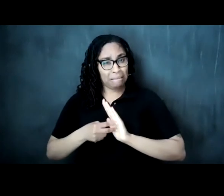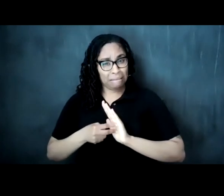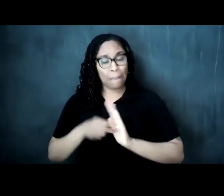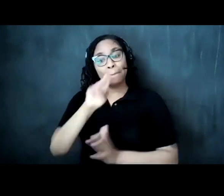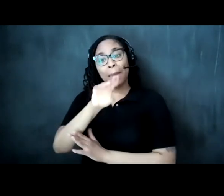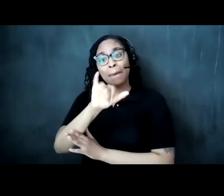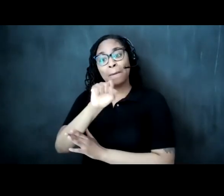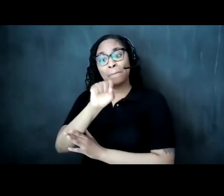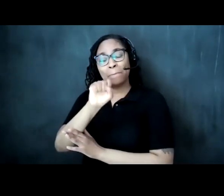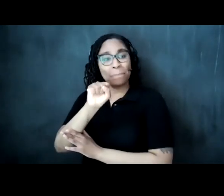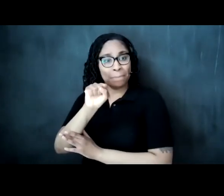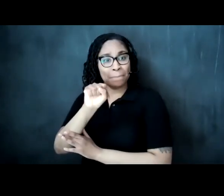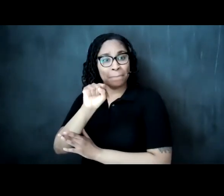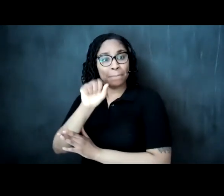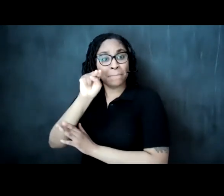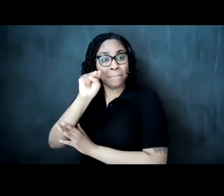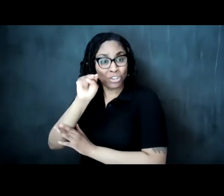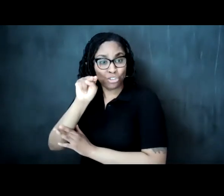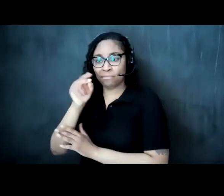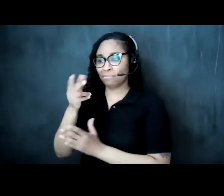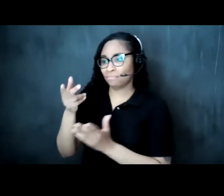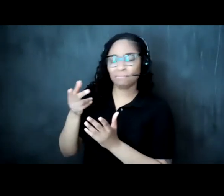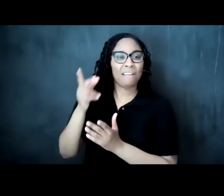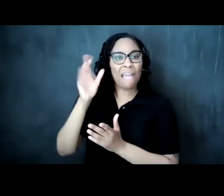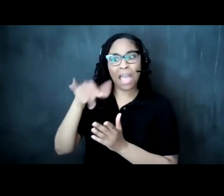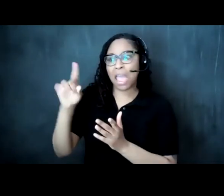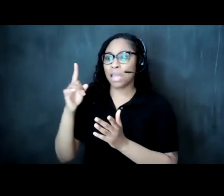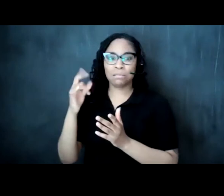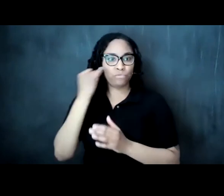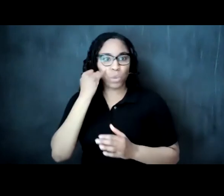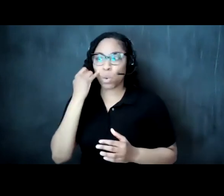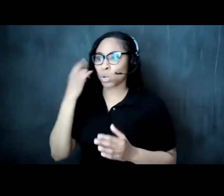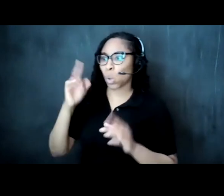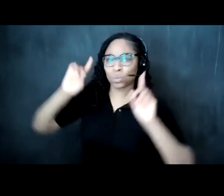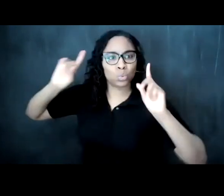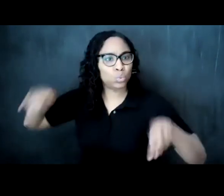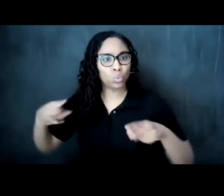that sort of thing and i remember a moment several years ago when i was on my way back just returning